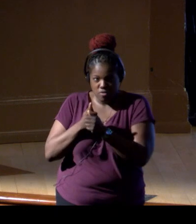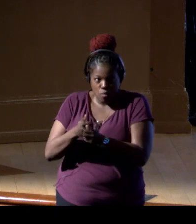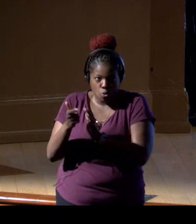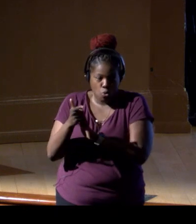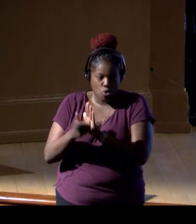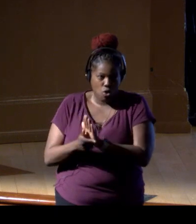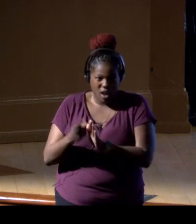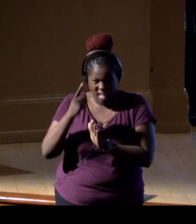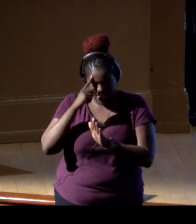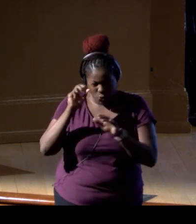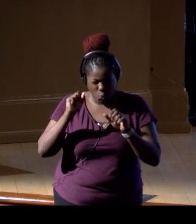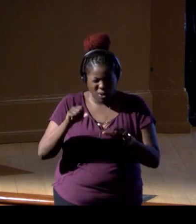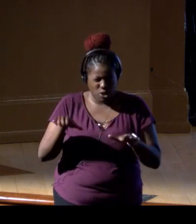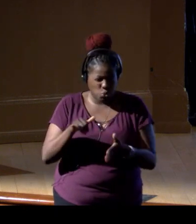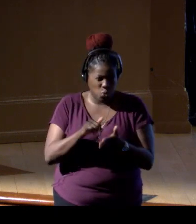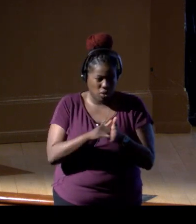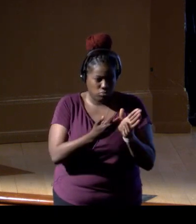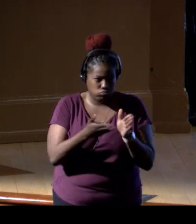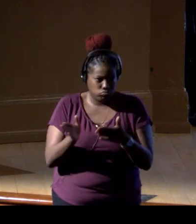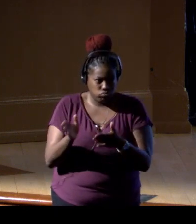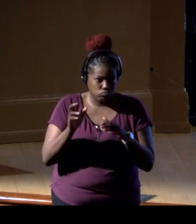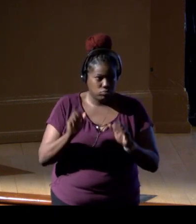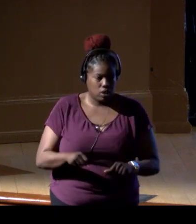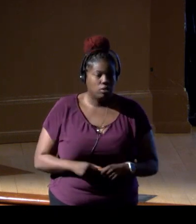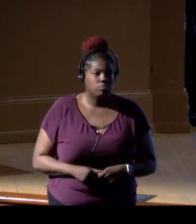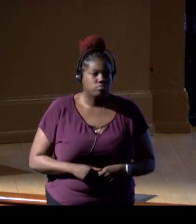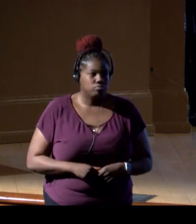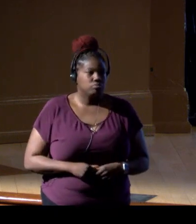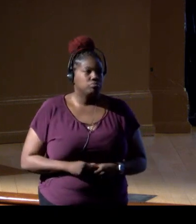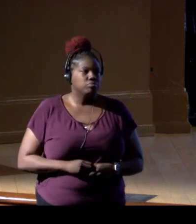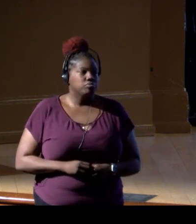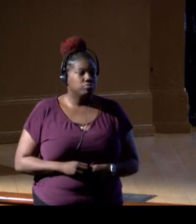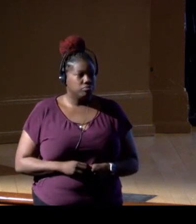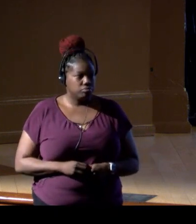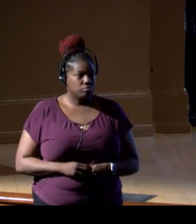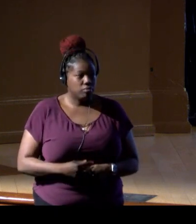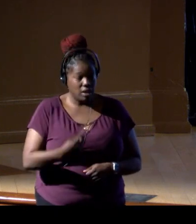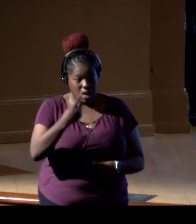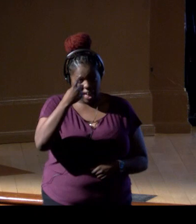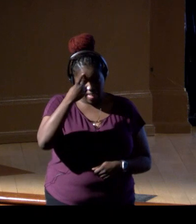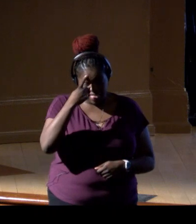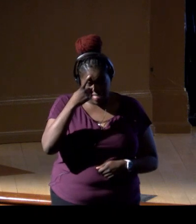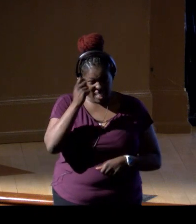I think we can move in that direction as well. So I think this combined effort provides us